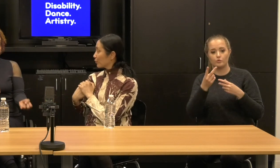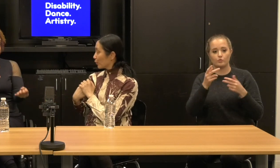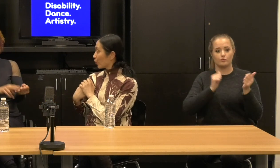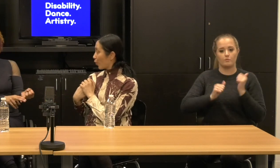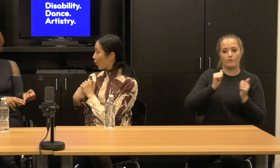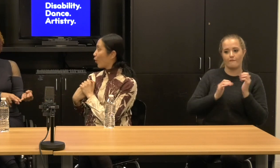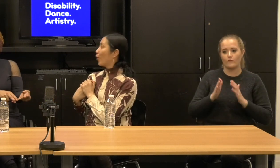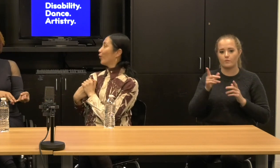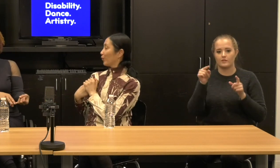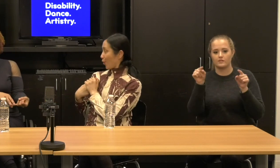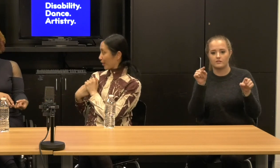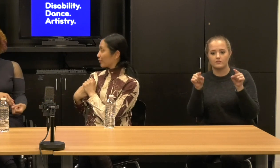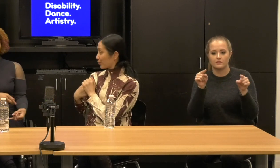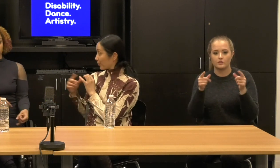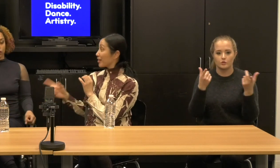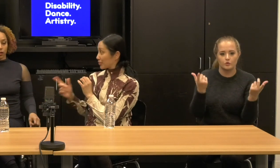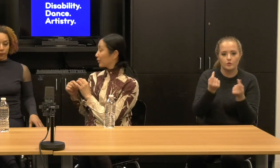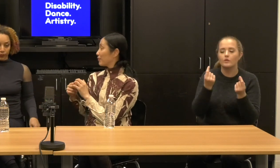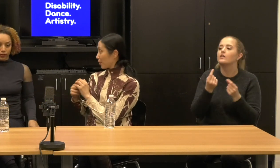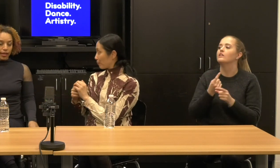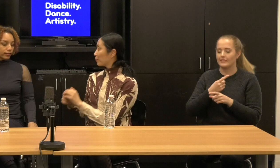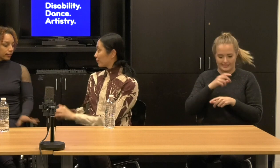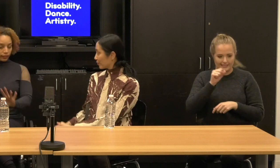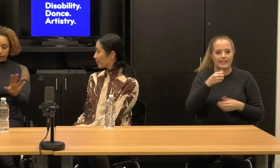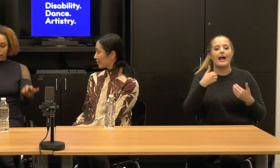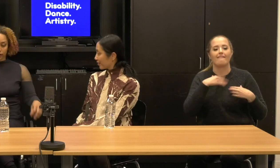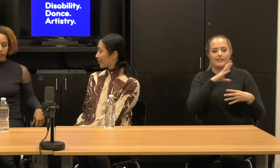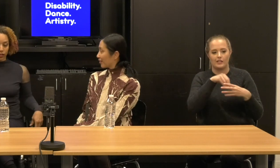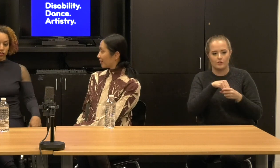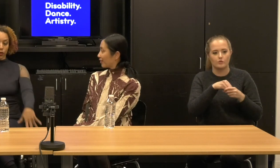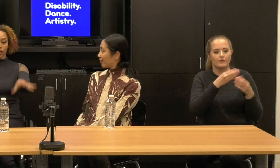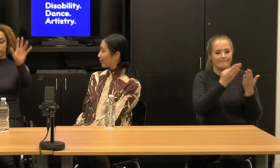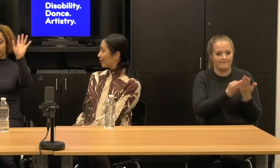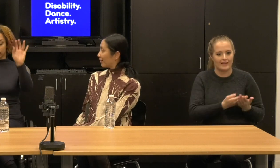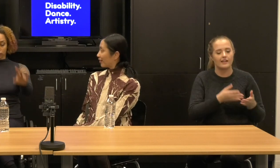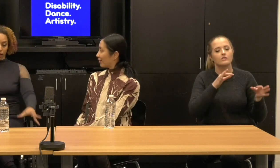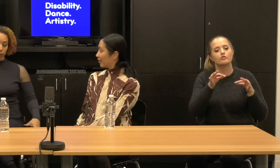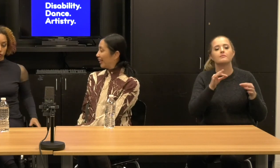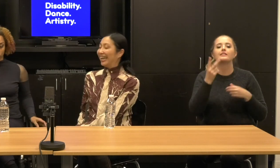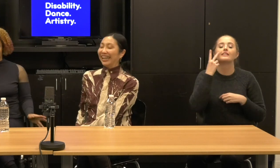So you get the factual description that says that still in there saying she's going up and down the ramp here.